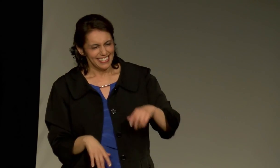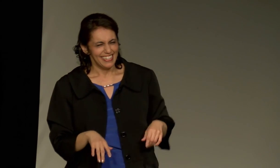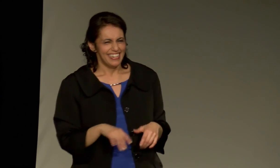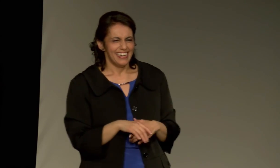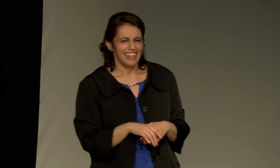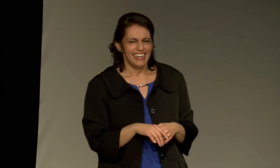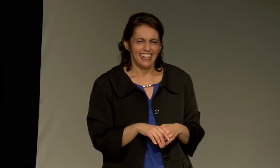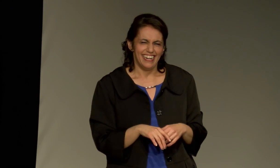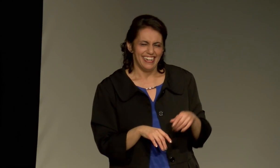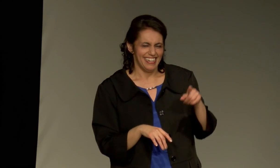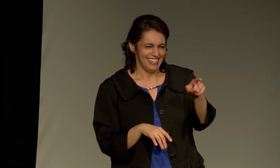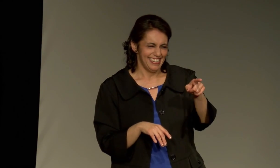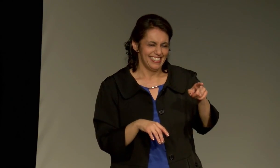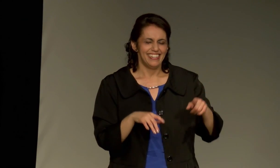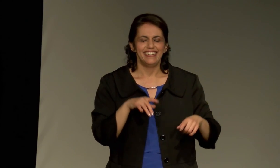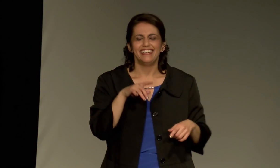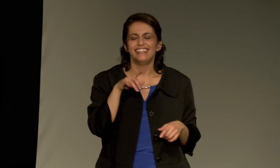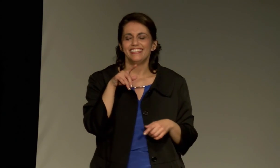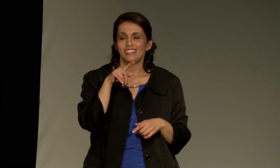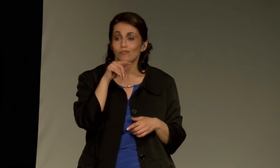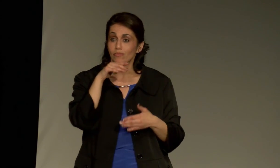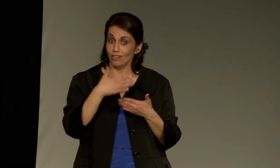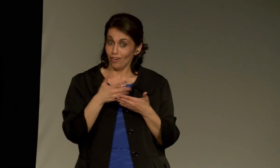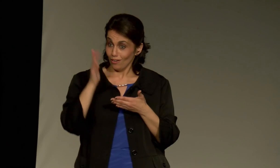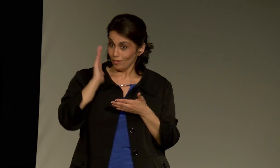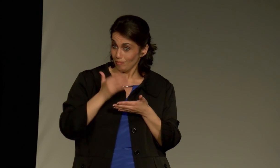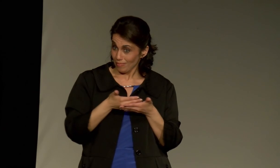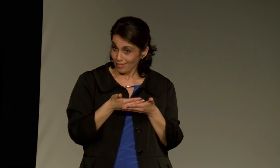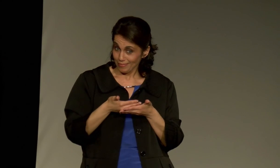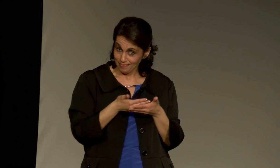She loves being a daughter, so.